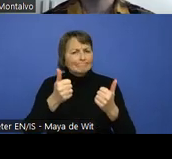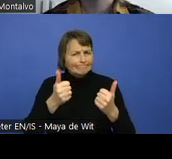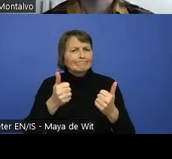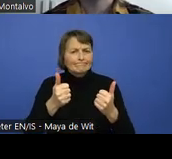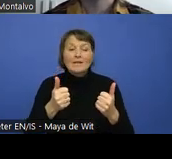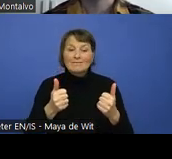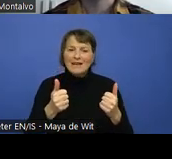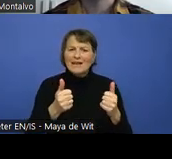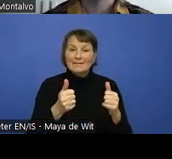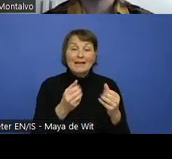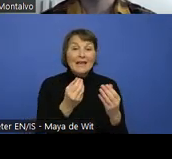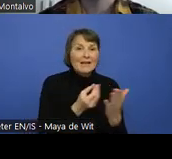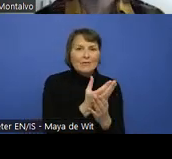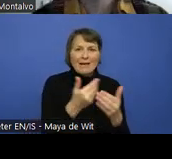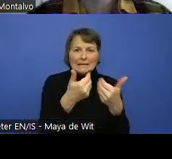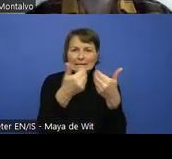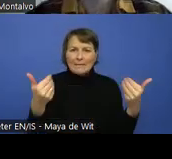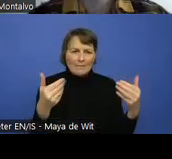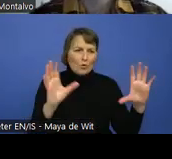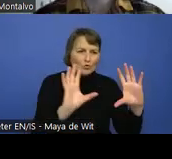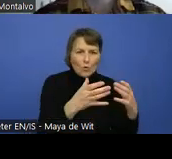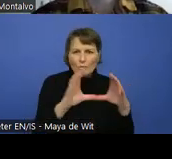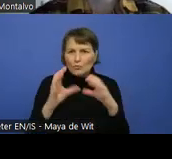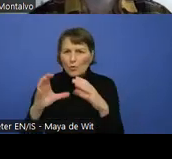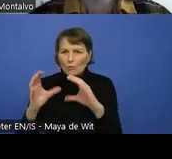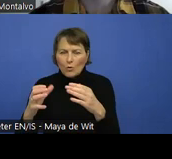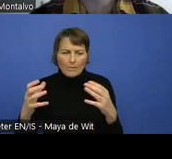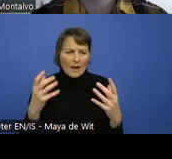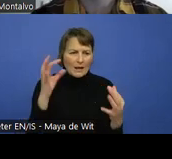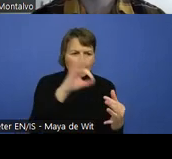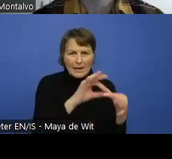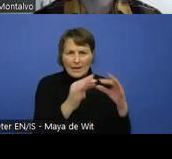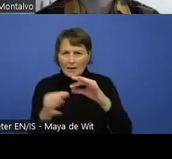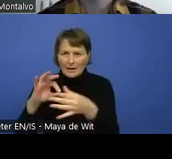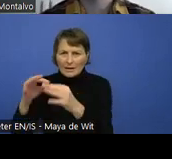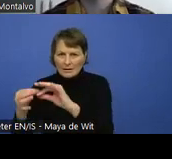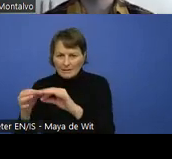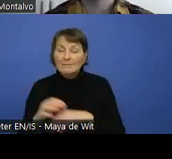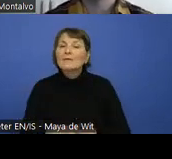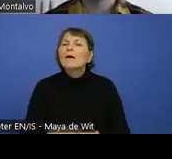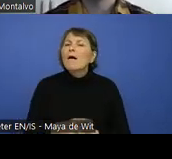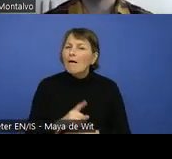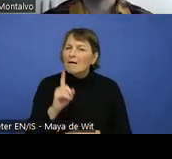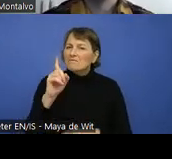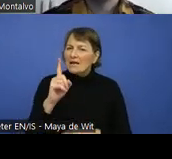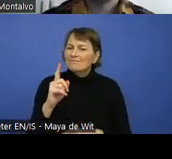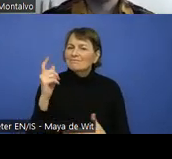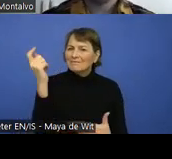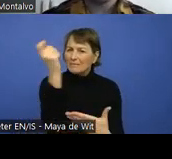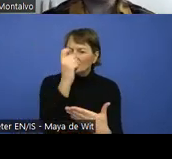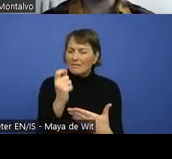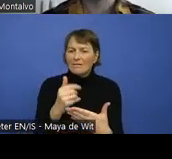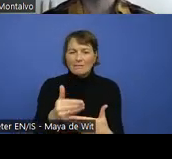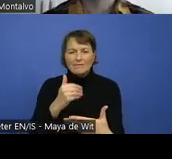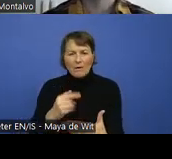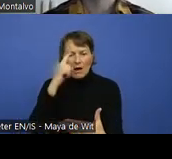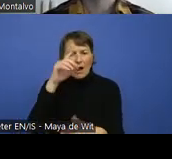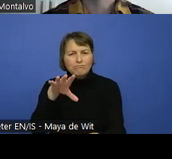We provide hints for designers to make the test easier to understand and more easy to